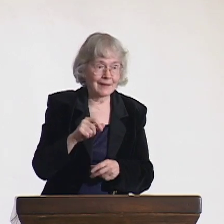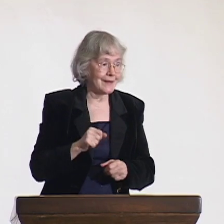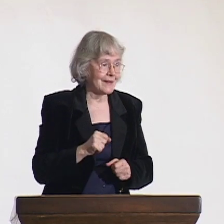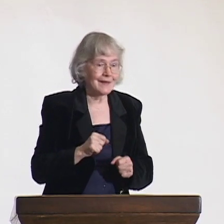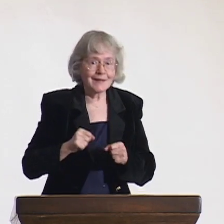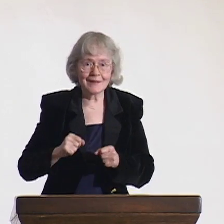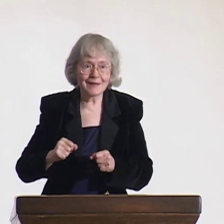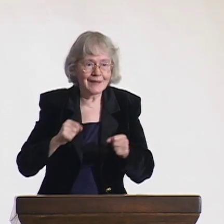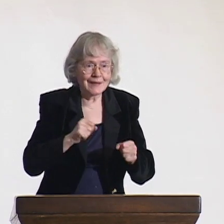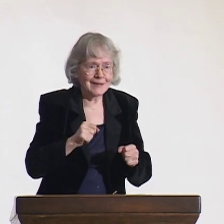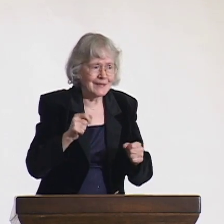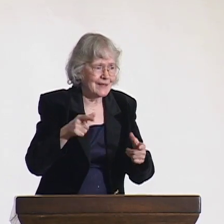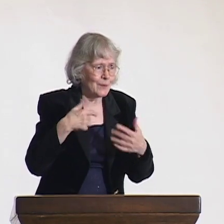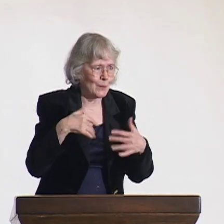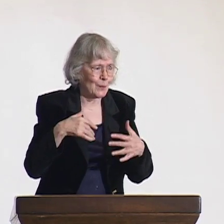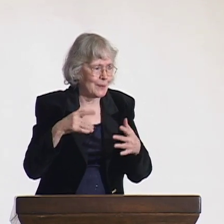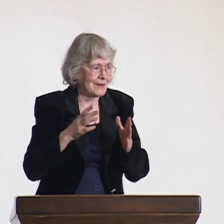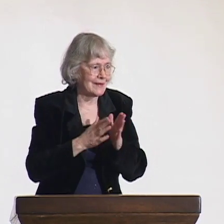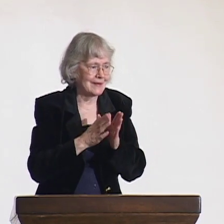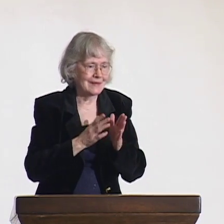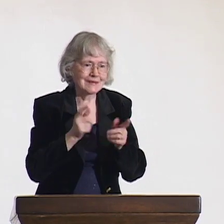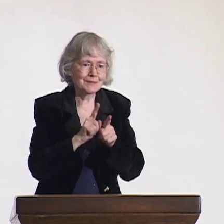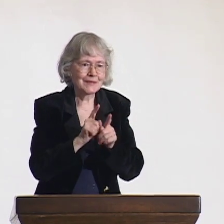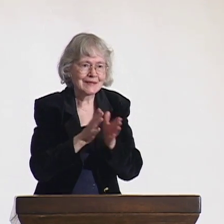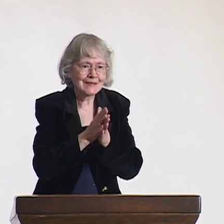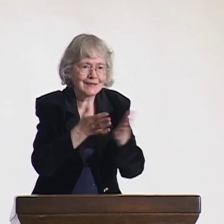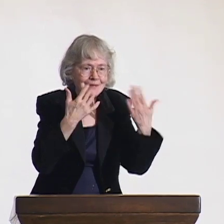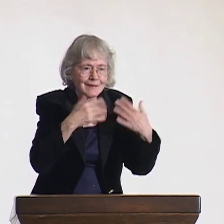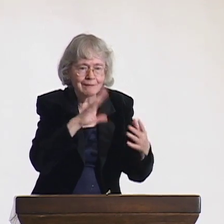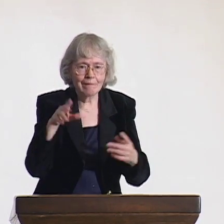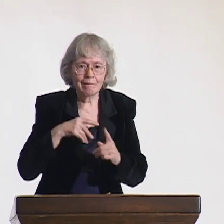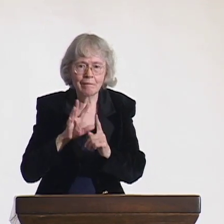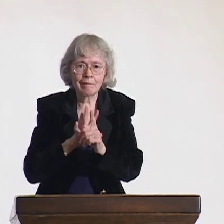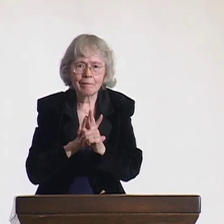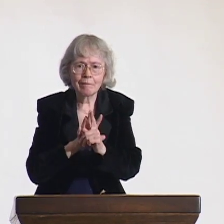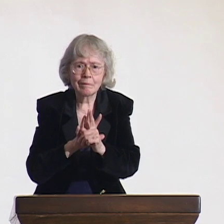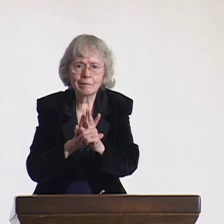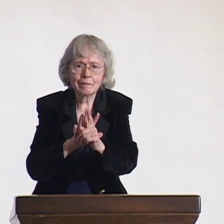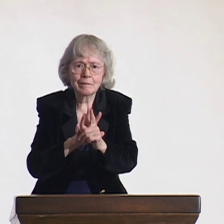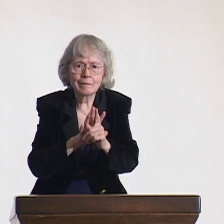I was not a hearing person and had to let go of that identity.